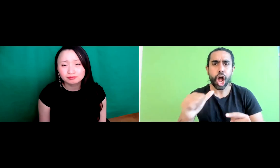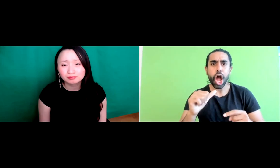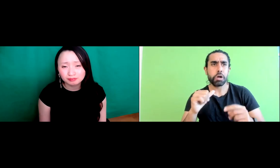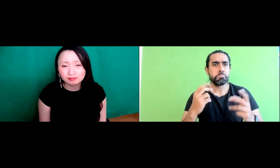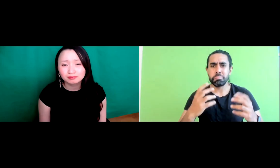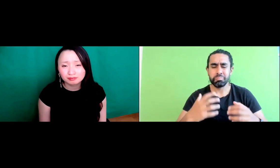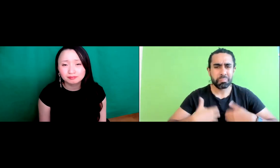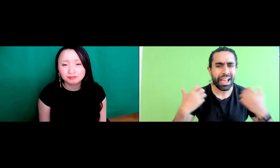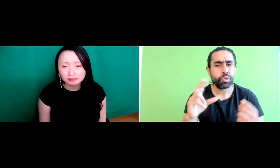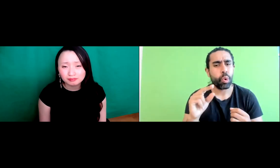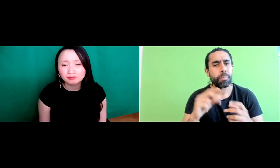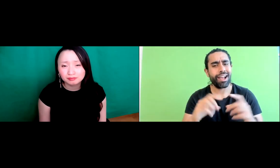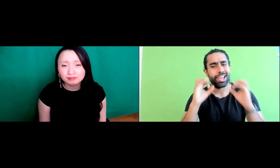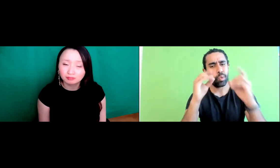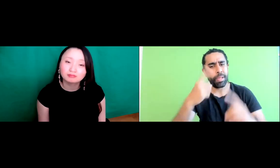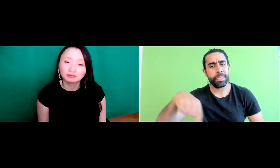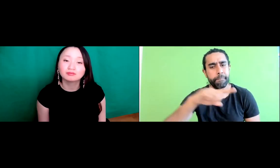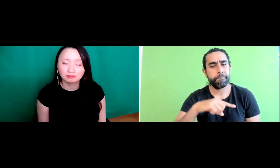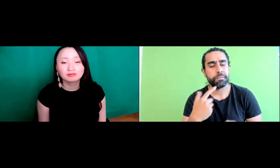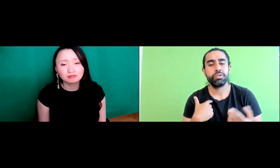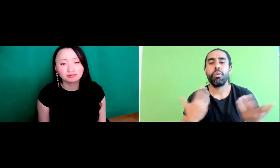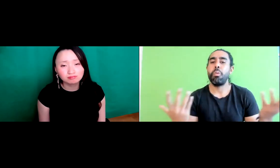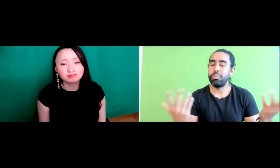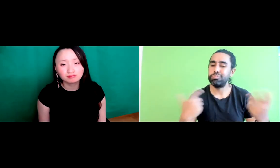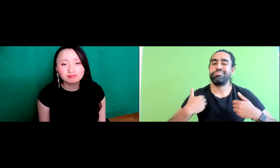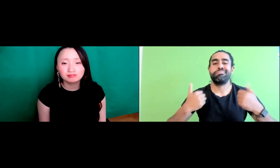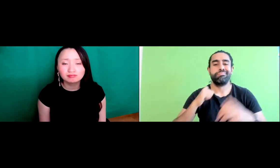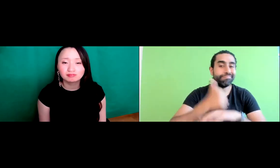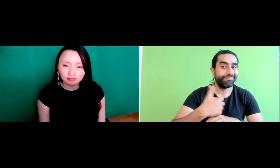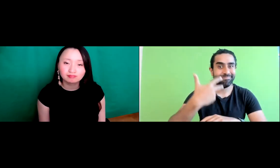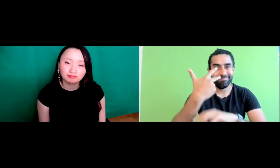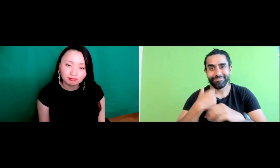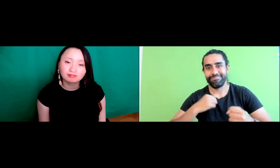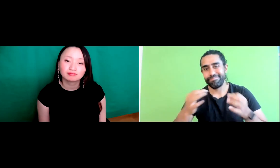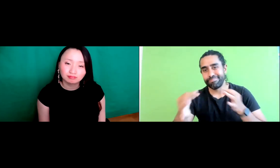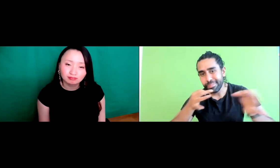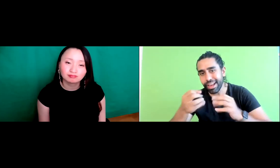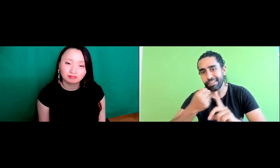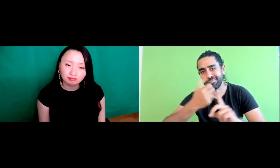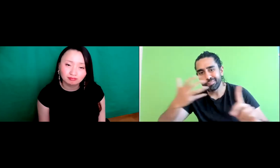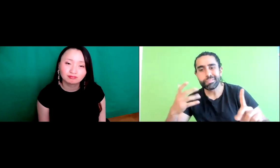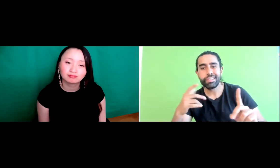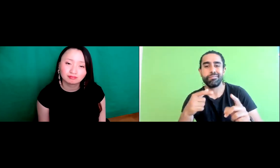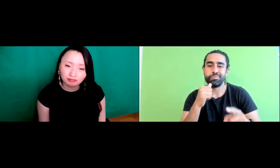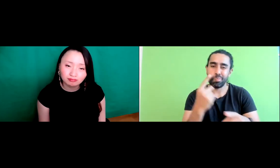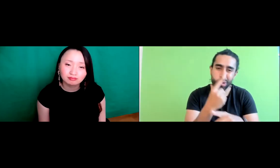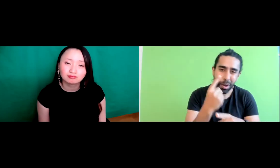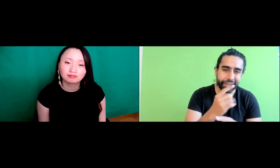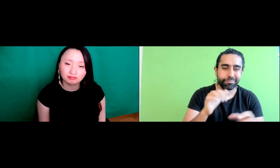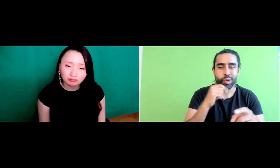You know, I realized it couldn't necessarily get mad but I had to educate them. So I decided